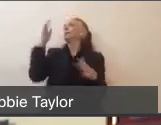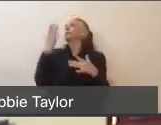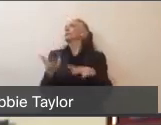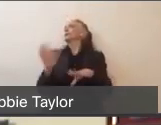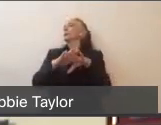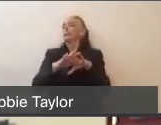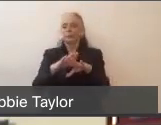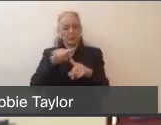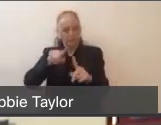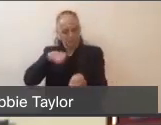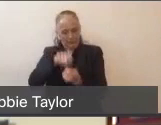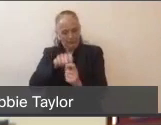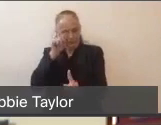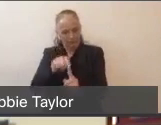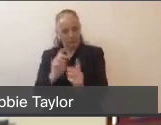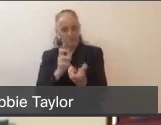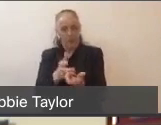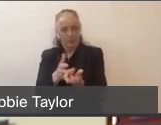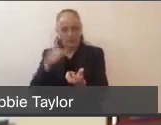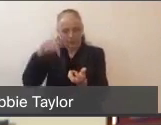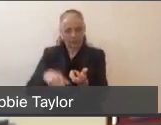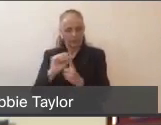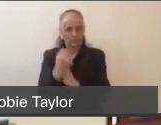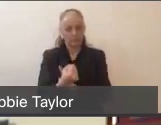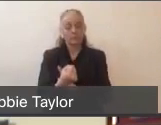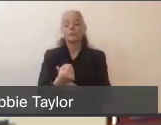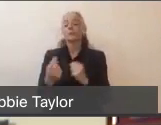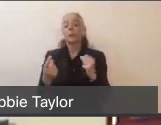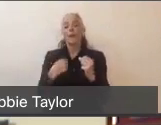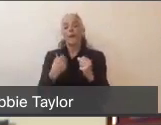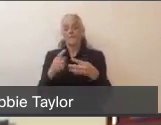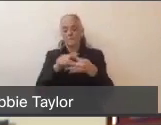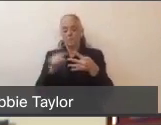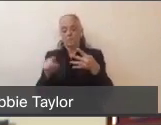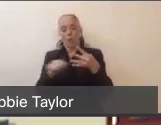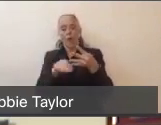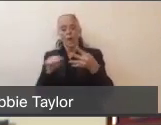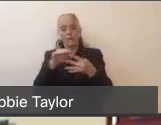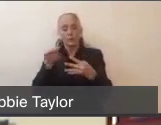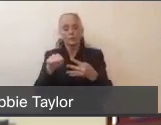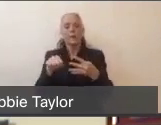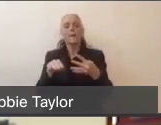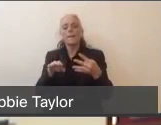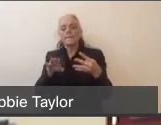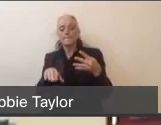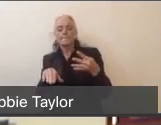that we look at in that surge plan: minor surge, moderate surge, critical surge, and catastrophic surge.